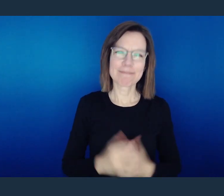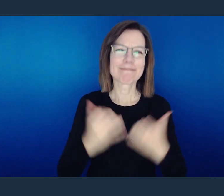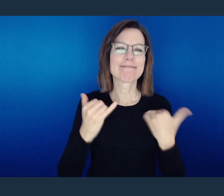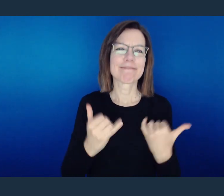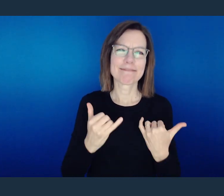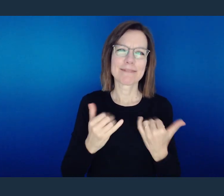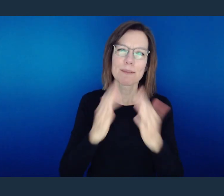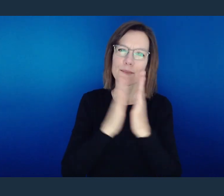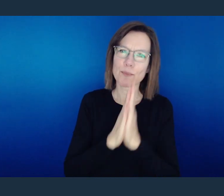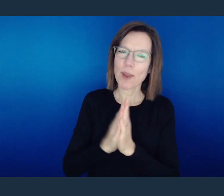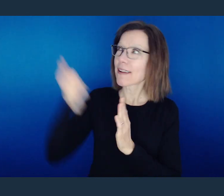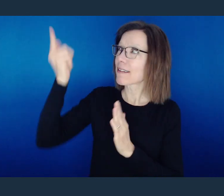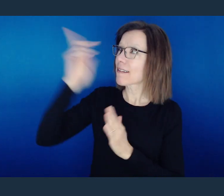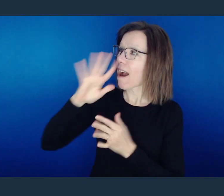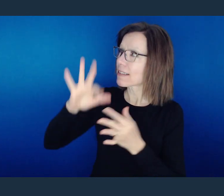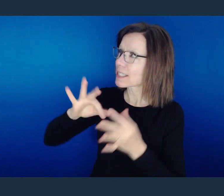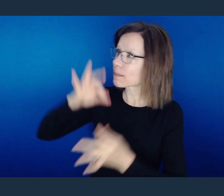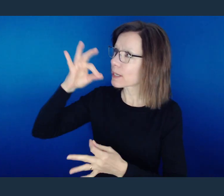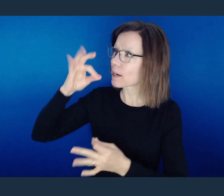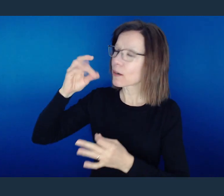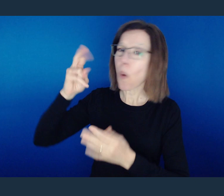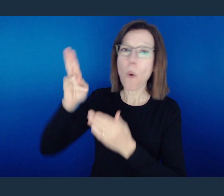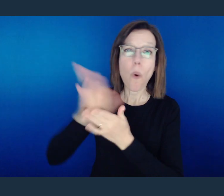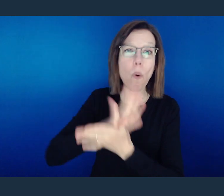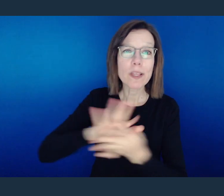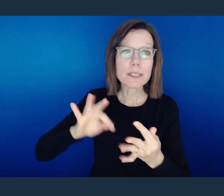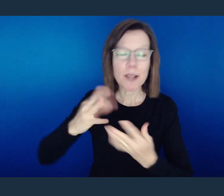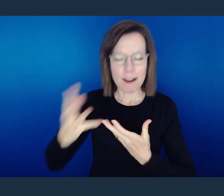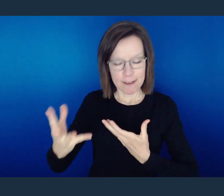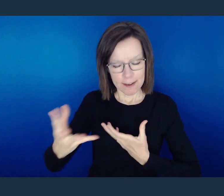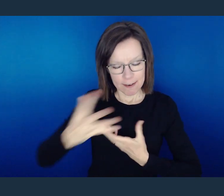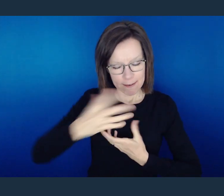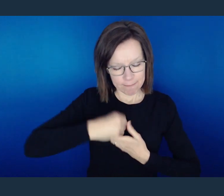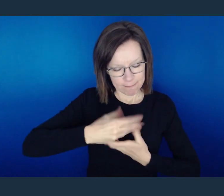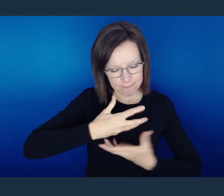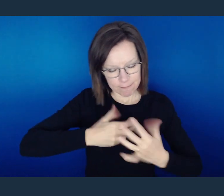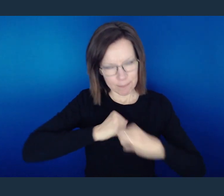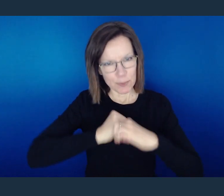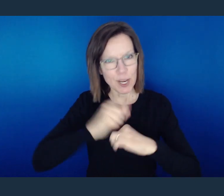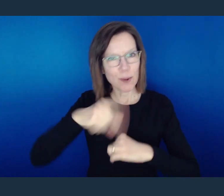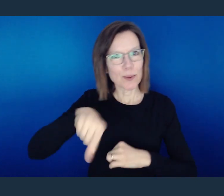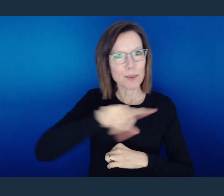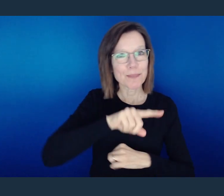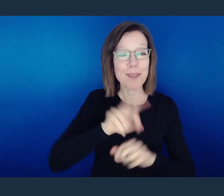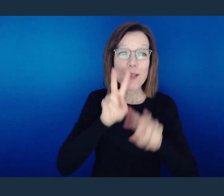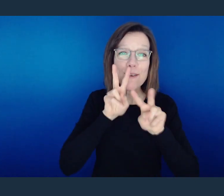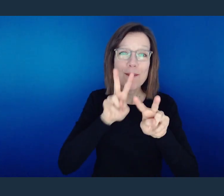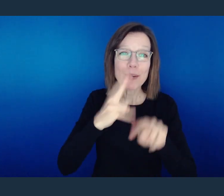And now may the Spirit of God and the sweet communion of the Holy Spirit rest, rule, and abide with you.